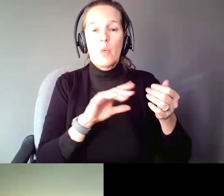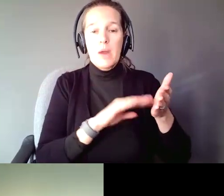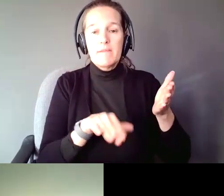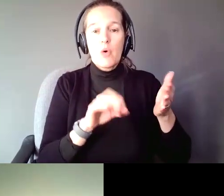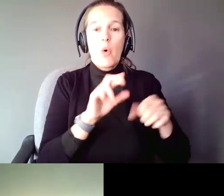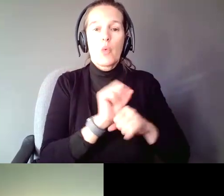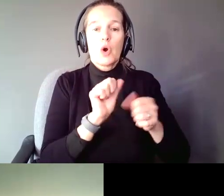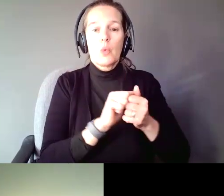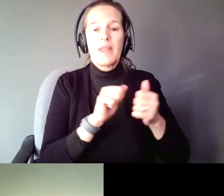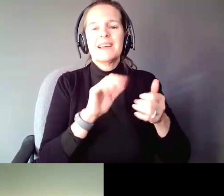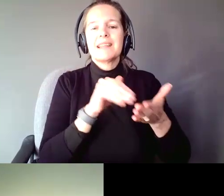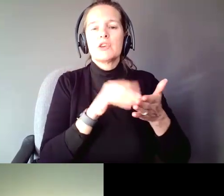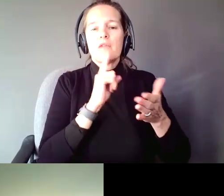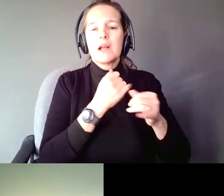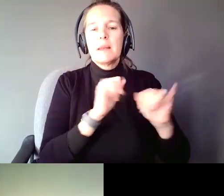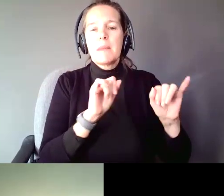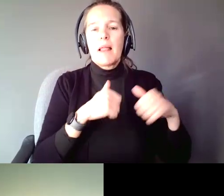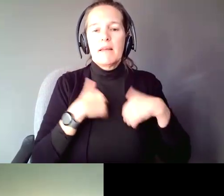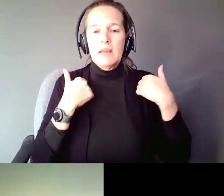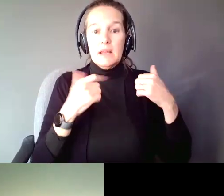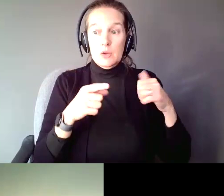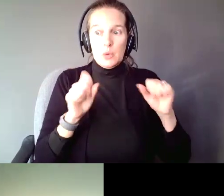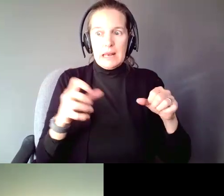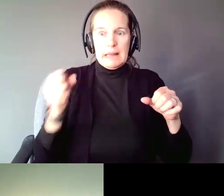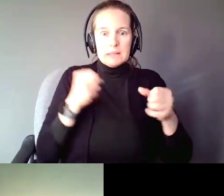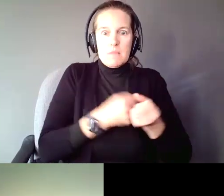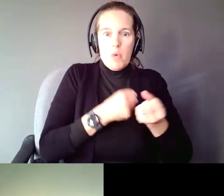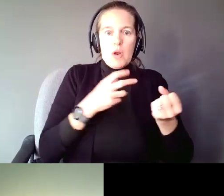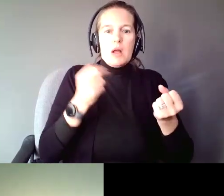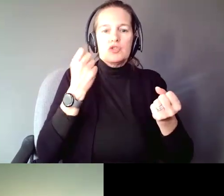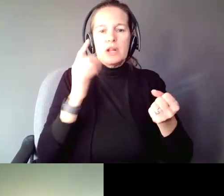it is an opportunity to get support to understand your options and make decisions.